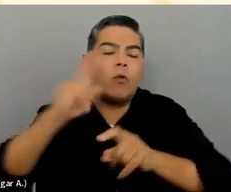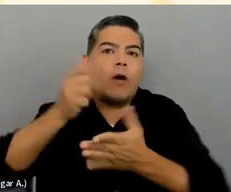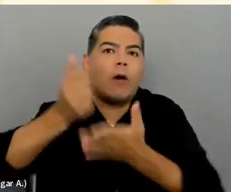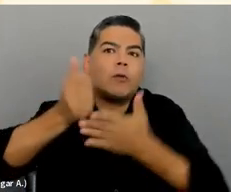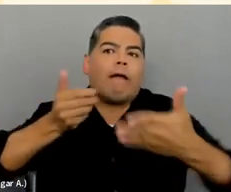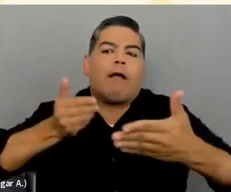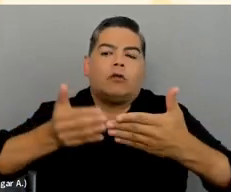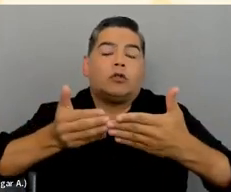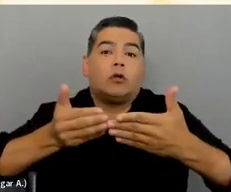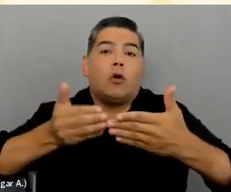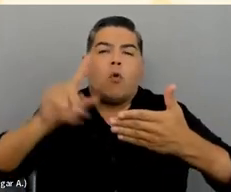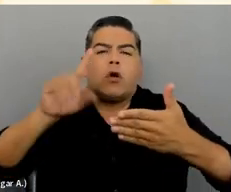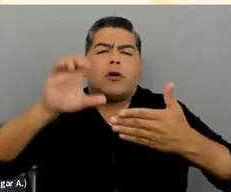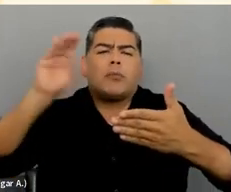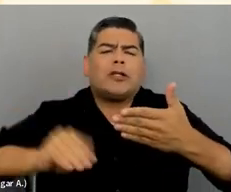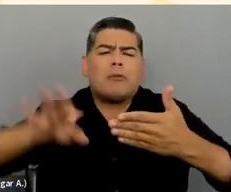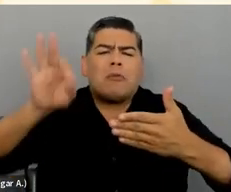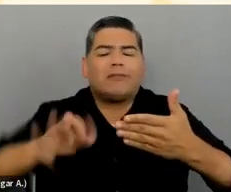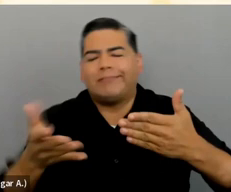They're not going to get you perfect, but they'll get you closer.